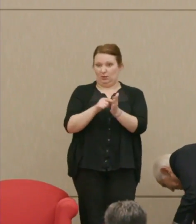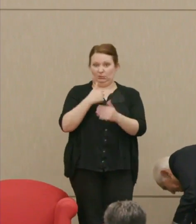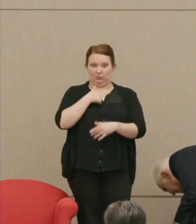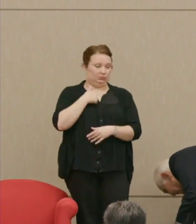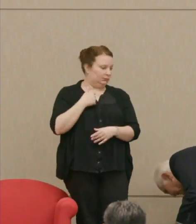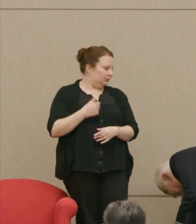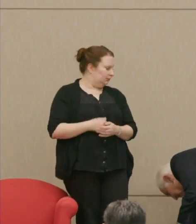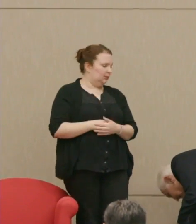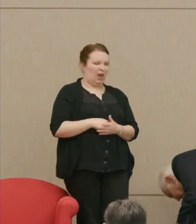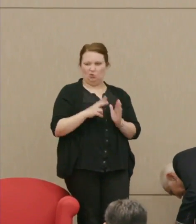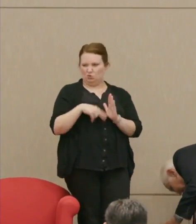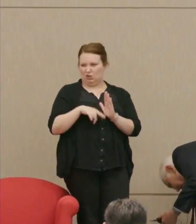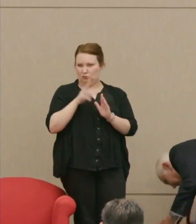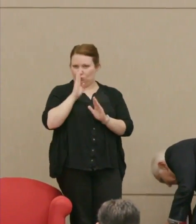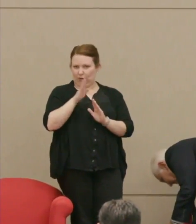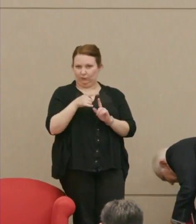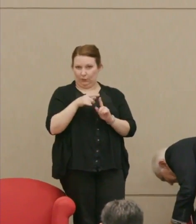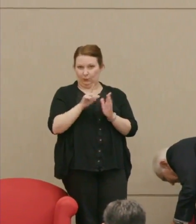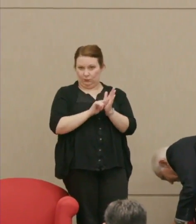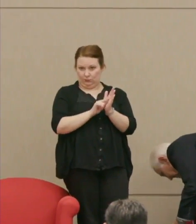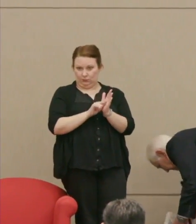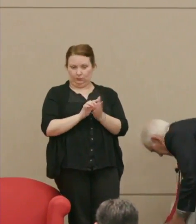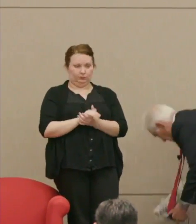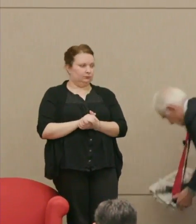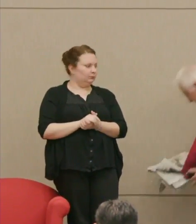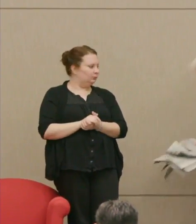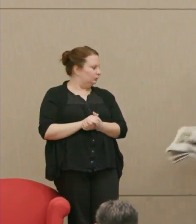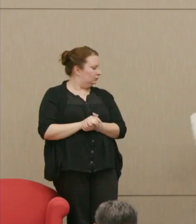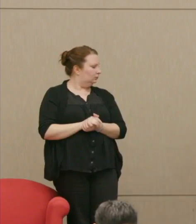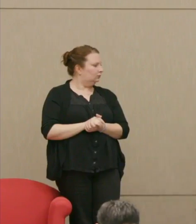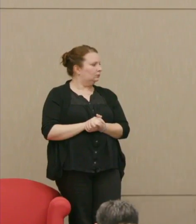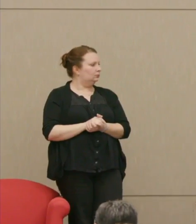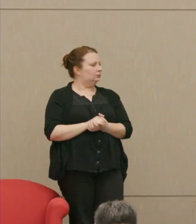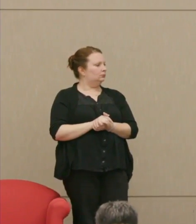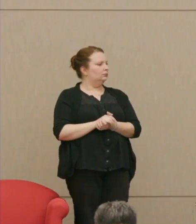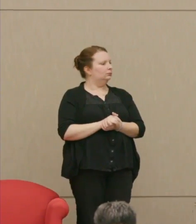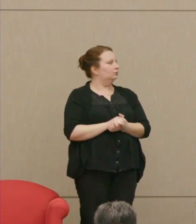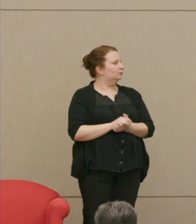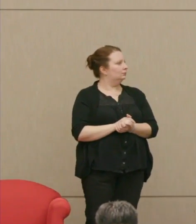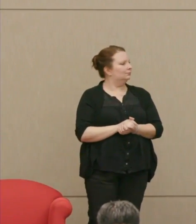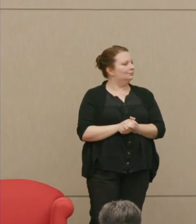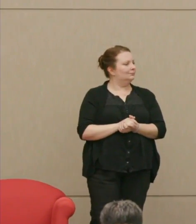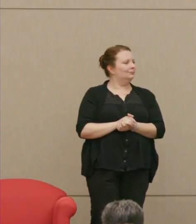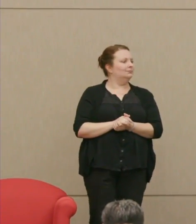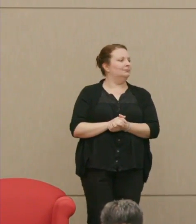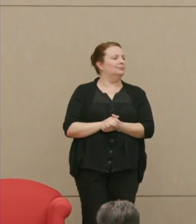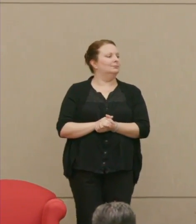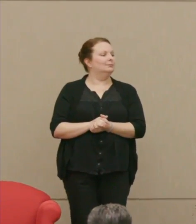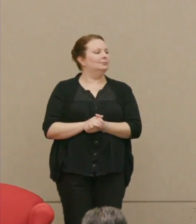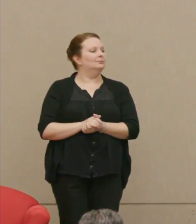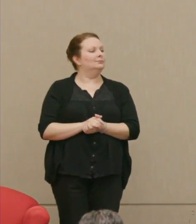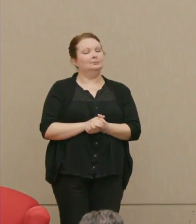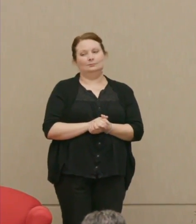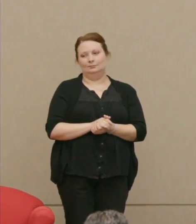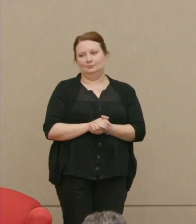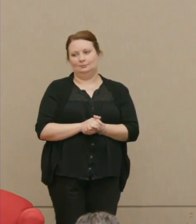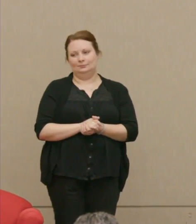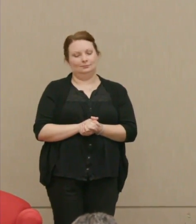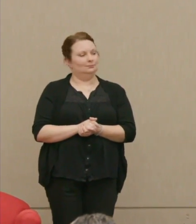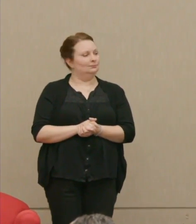Let me read it. Here is it.